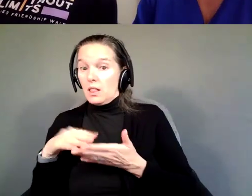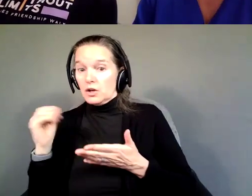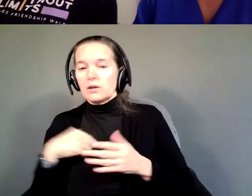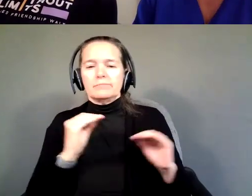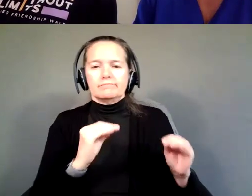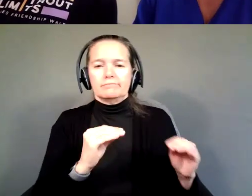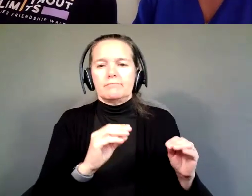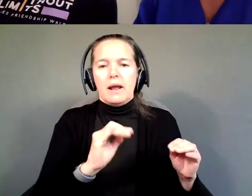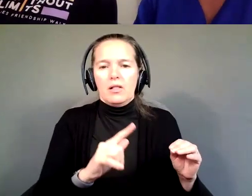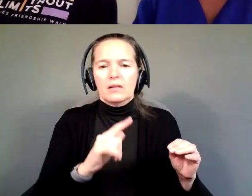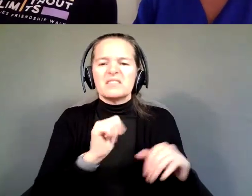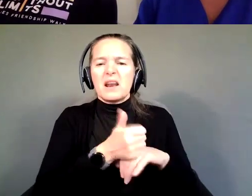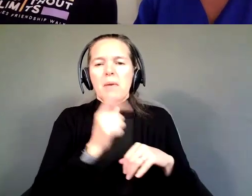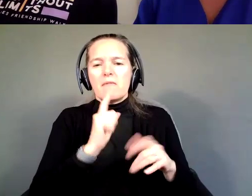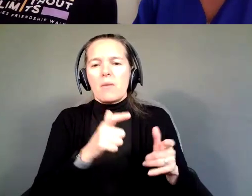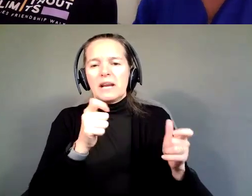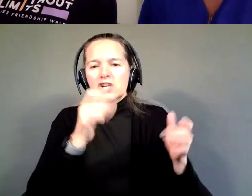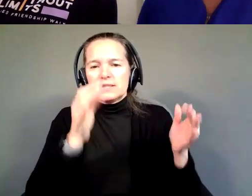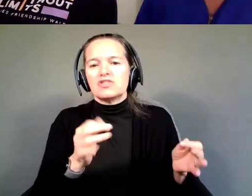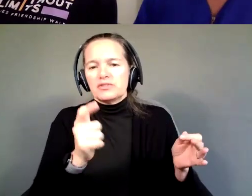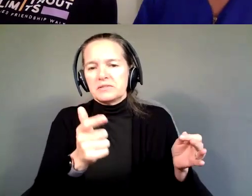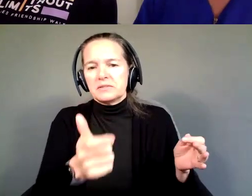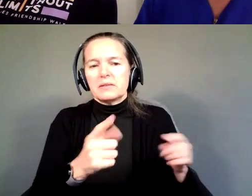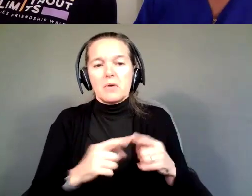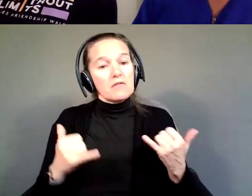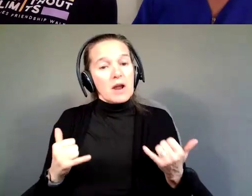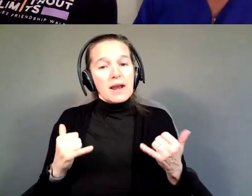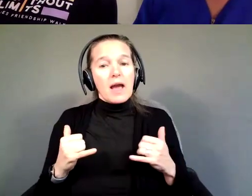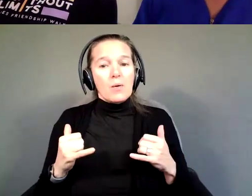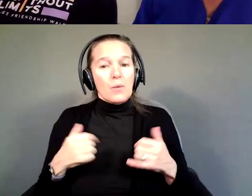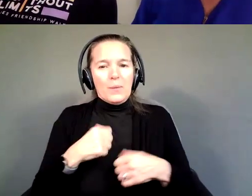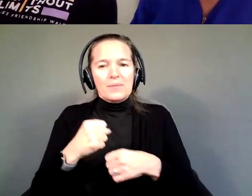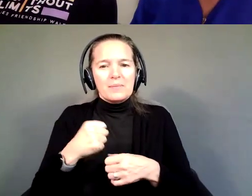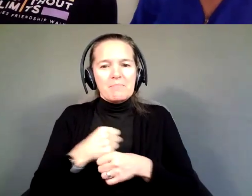decisions, but right now, we're making smoothies, right?